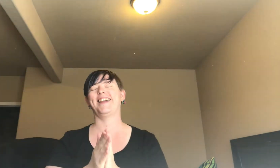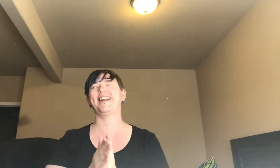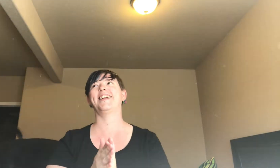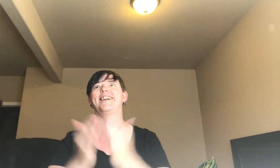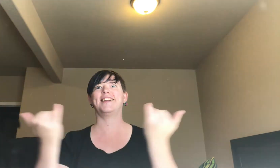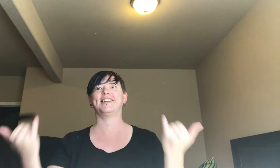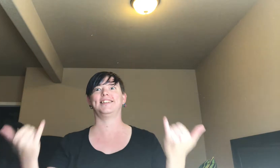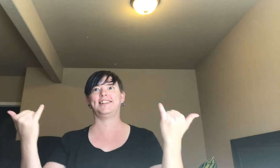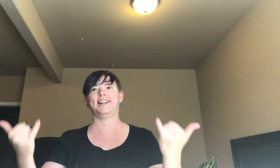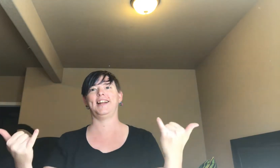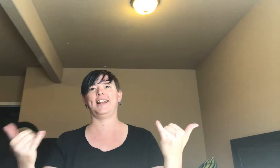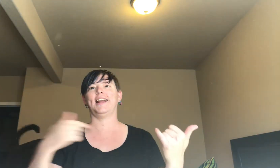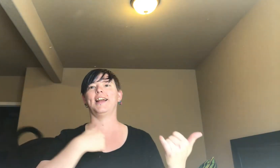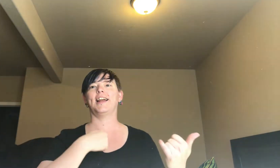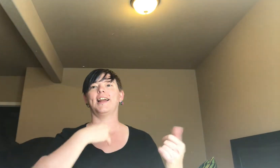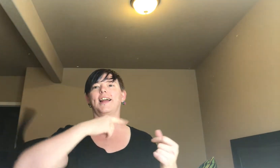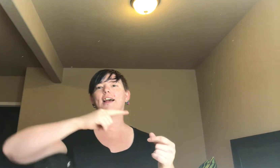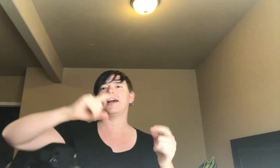Today I...